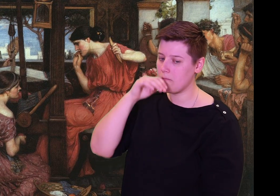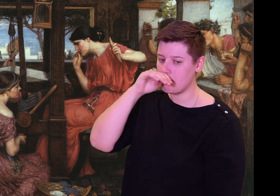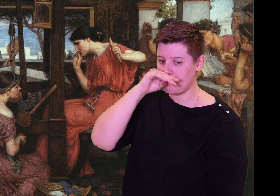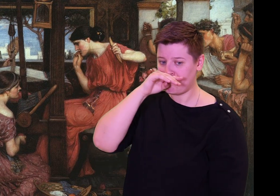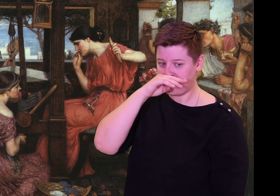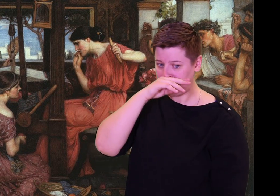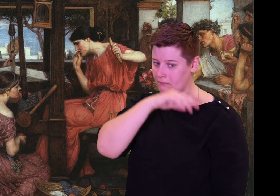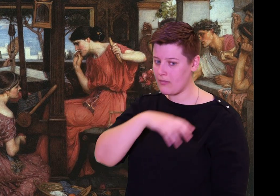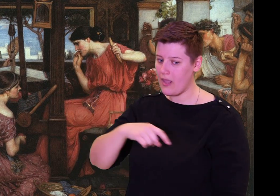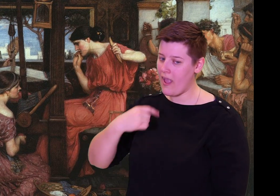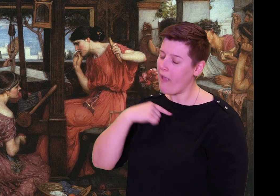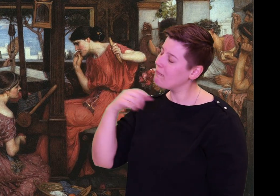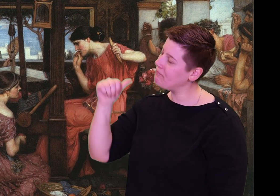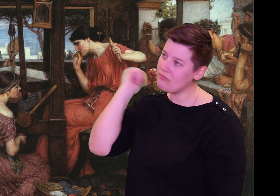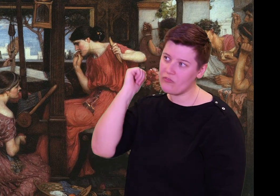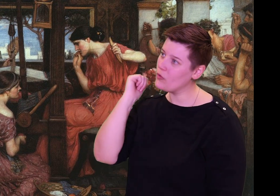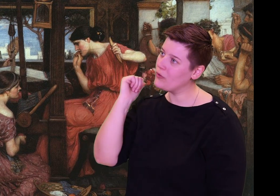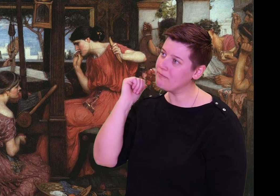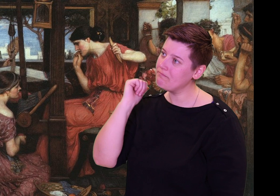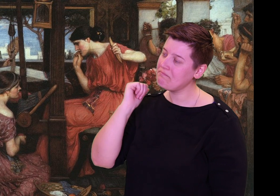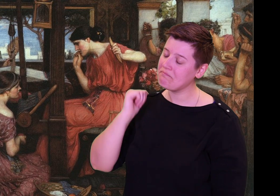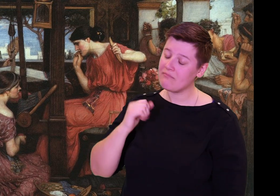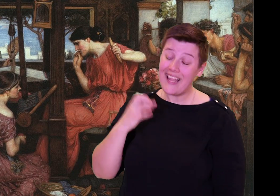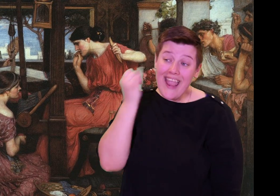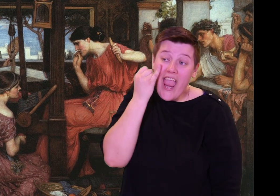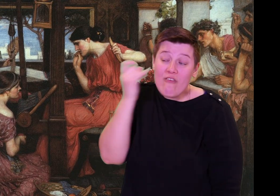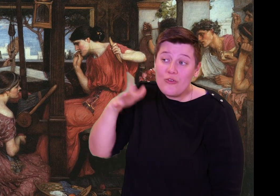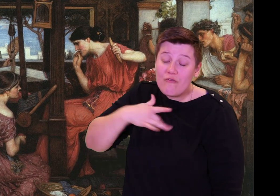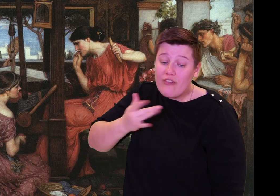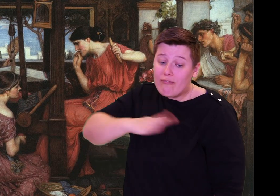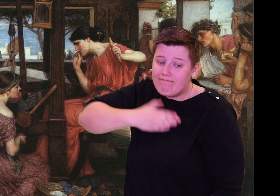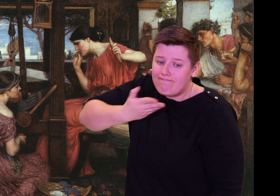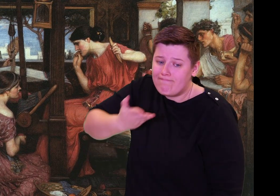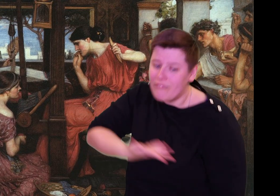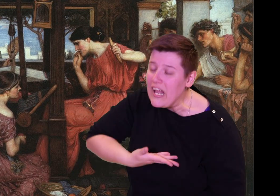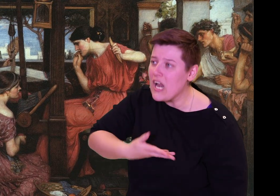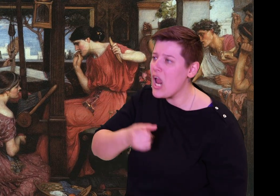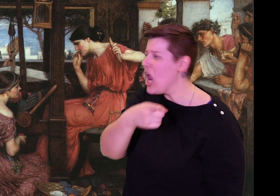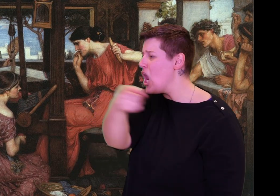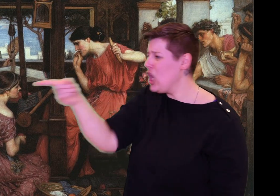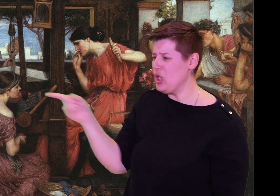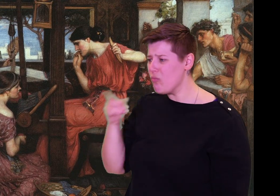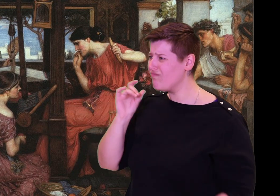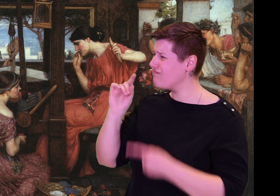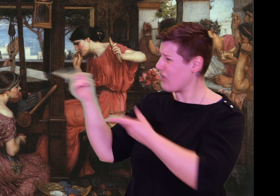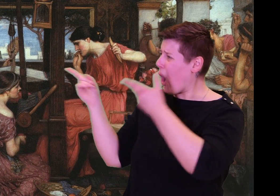I will call the deathless gods. May Zeus give recompense some day for this. You will die here, and